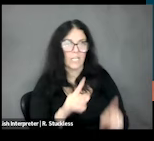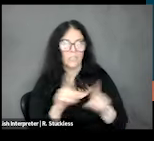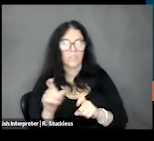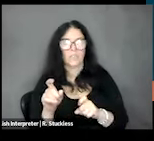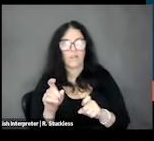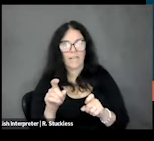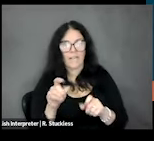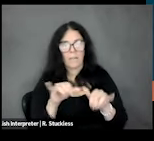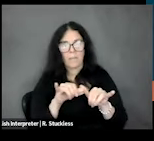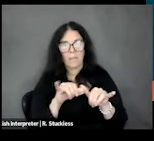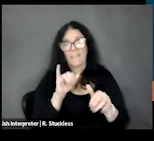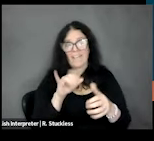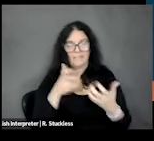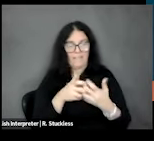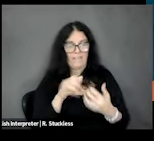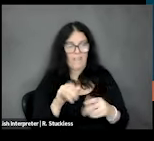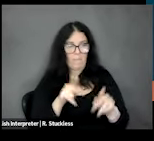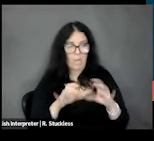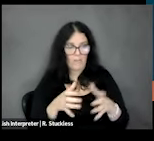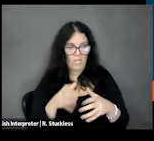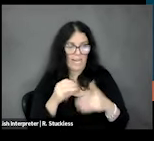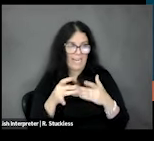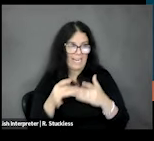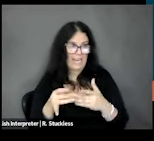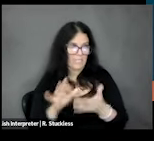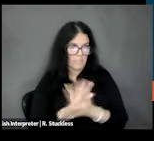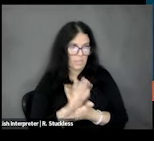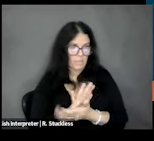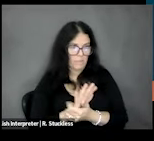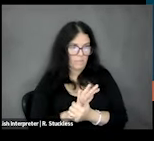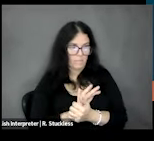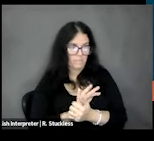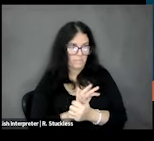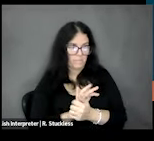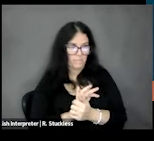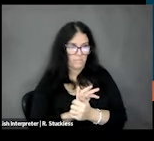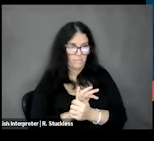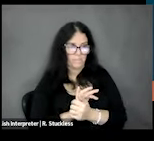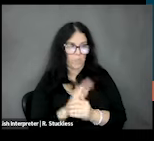population and a guidance document as well, and so we hope the guidance document will be helpful both